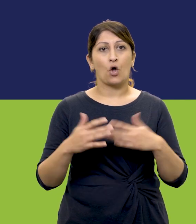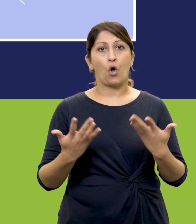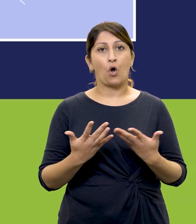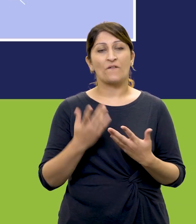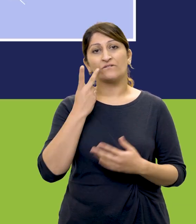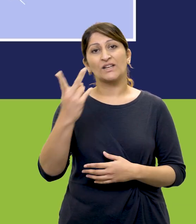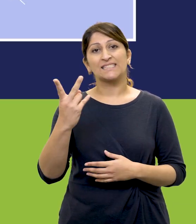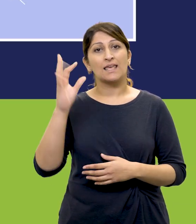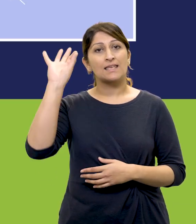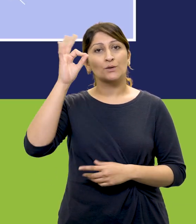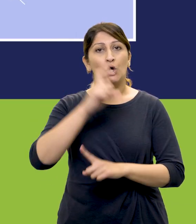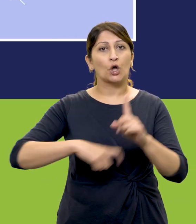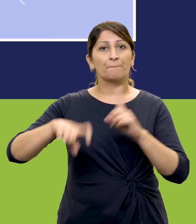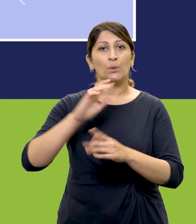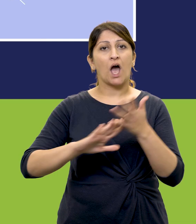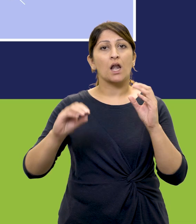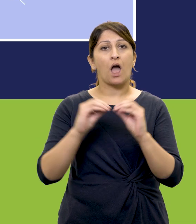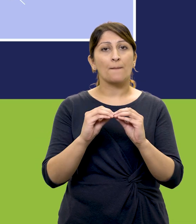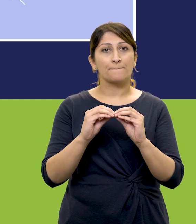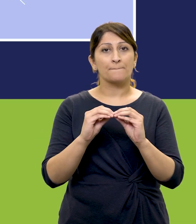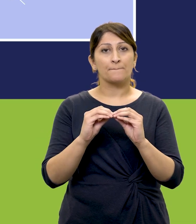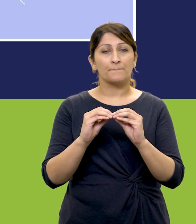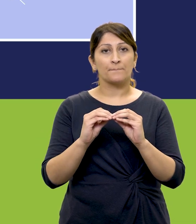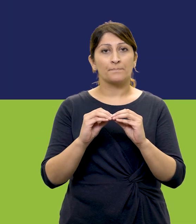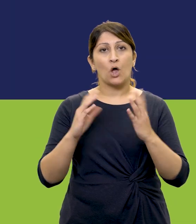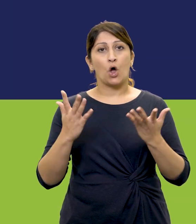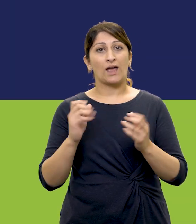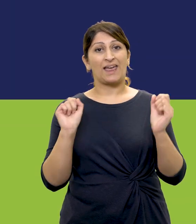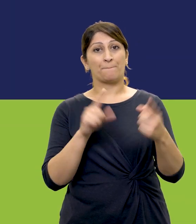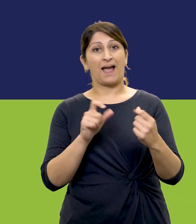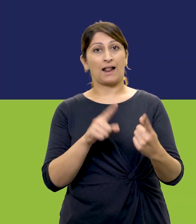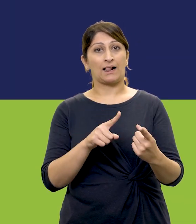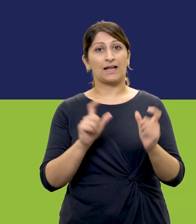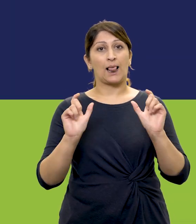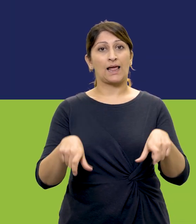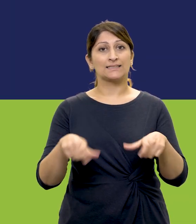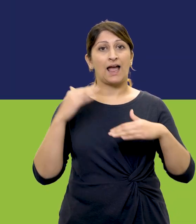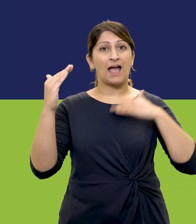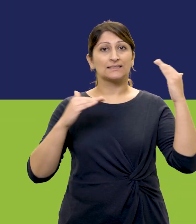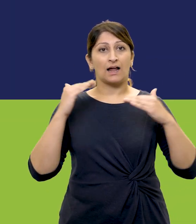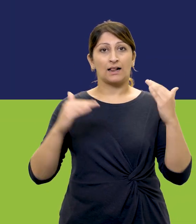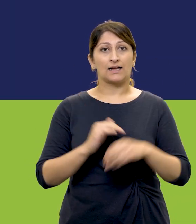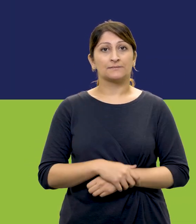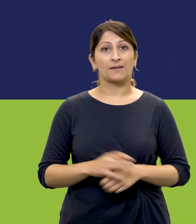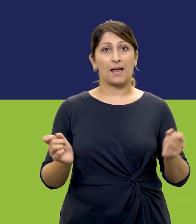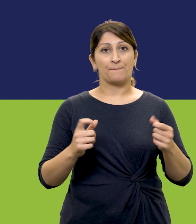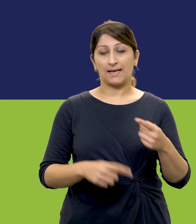Visit a Council Community Hub, or email leedsadults@leeds.gov.uk